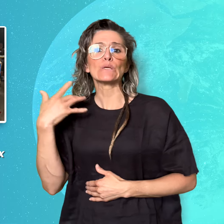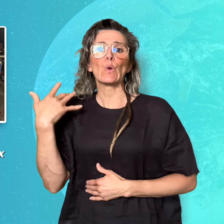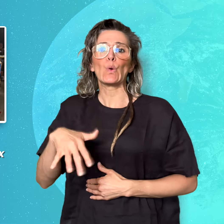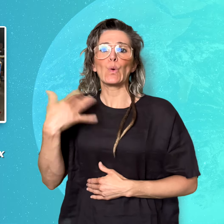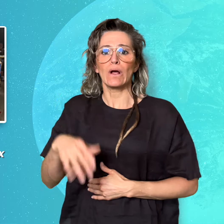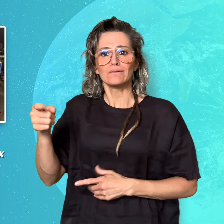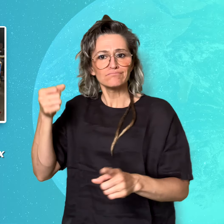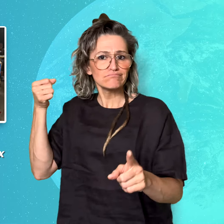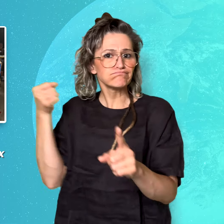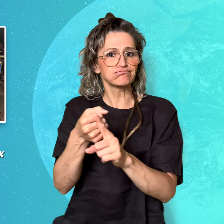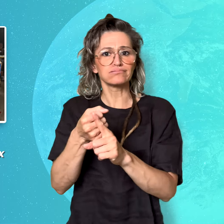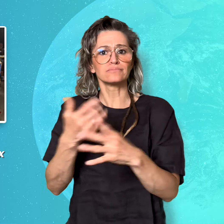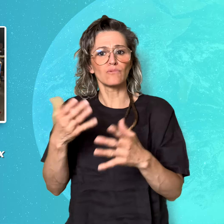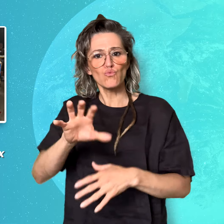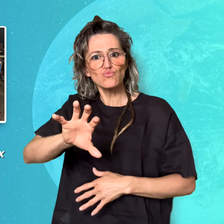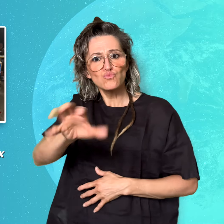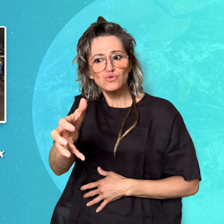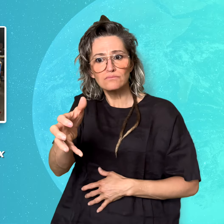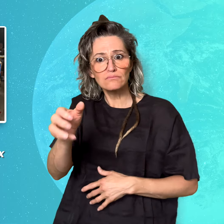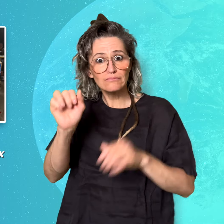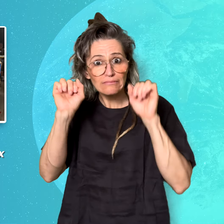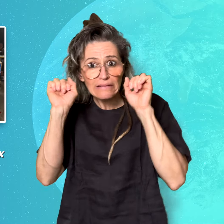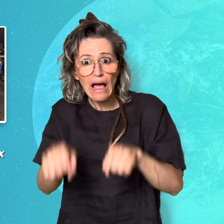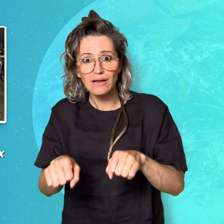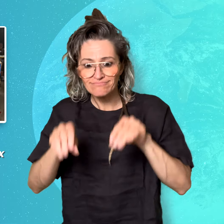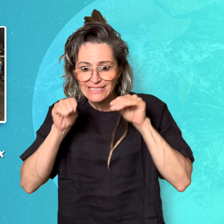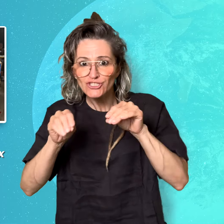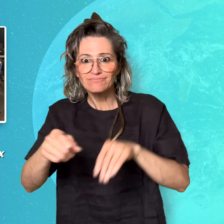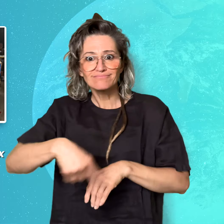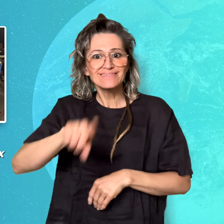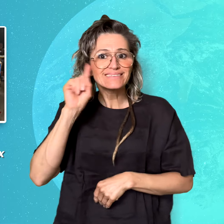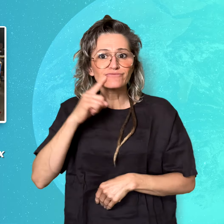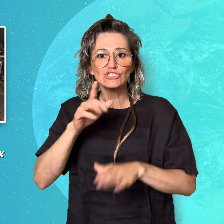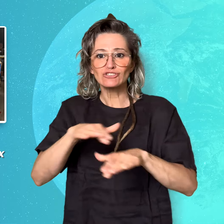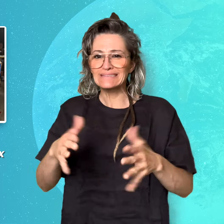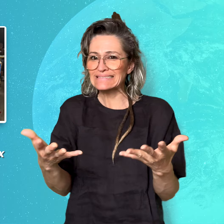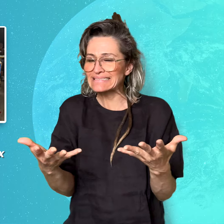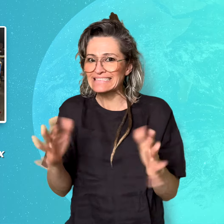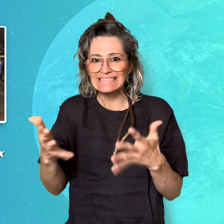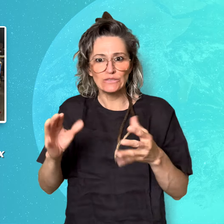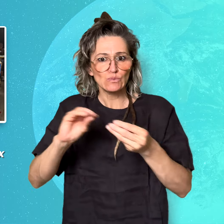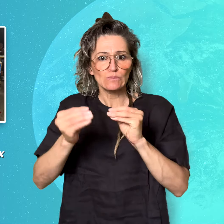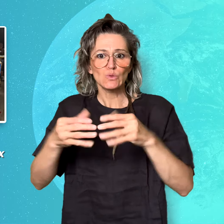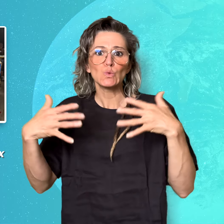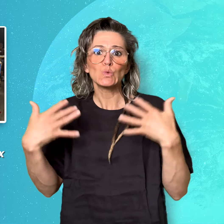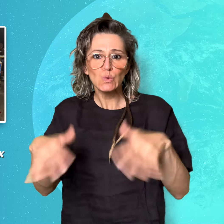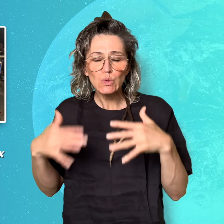impacts the country’s capability to educate Deaf children.